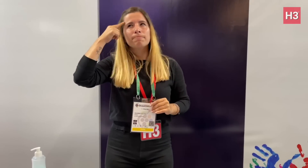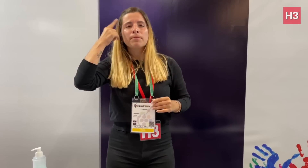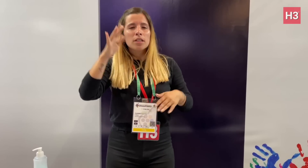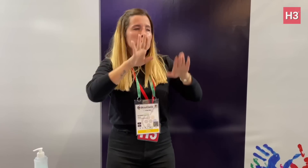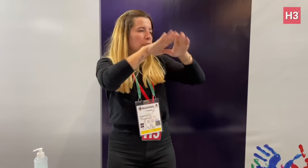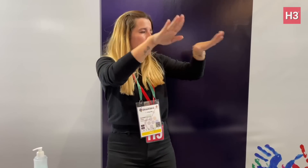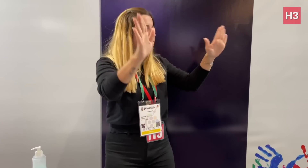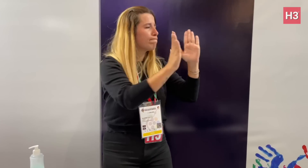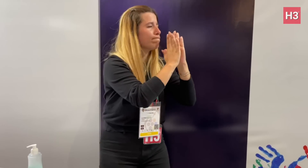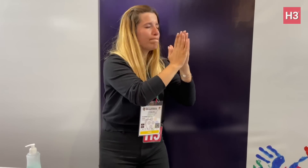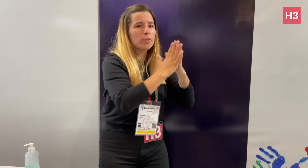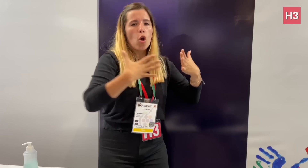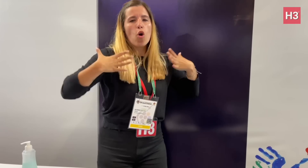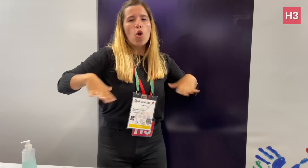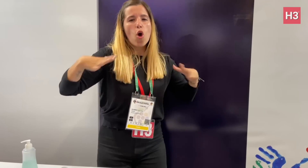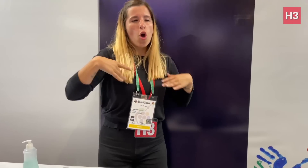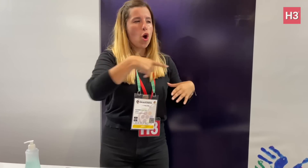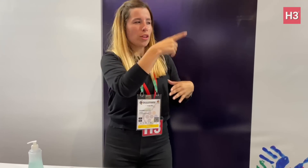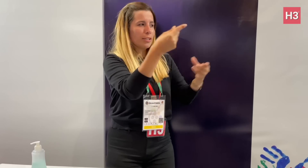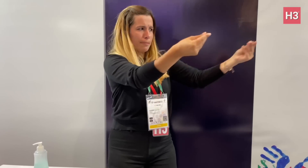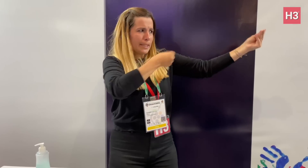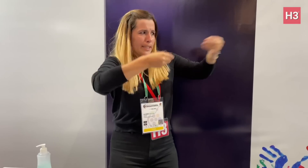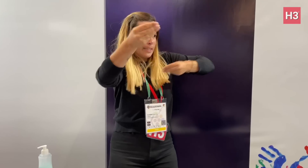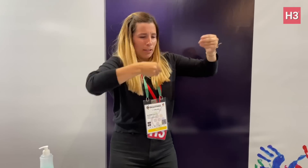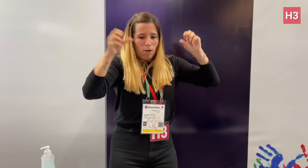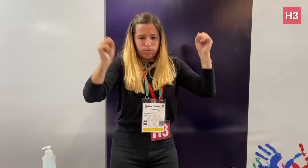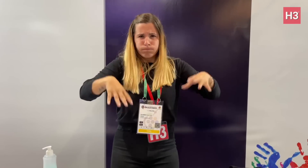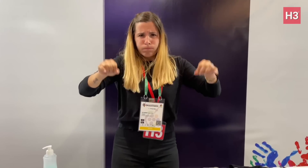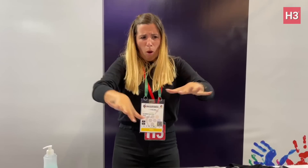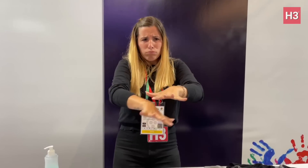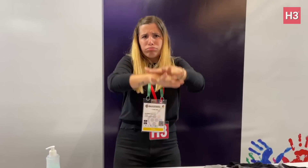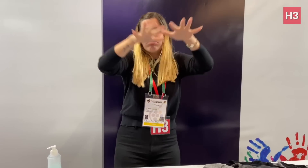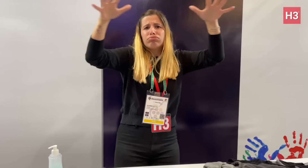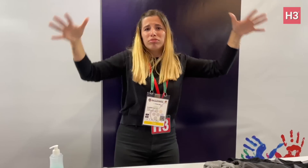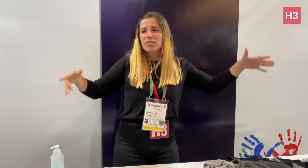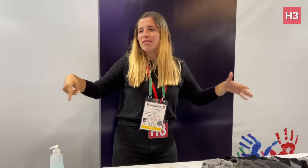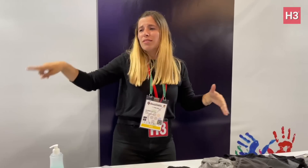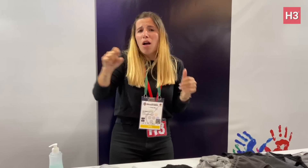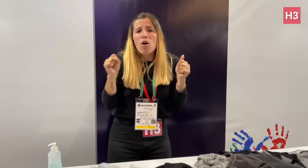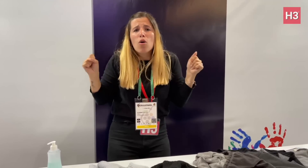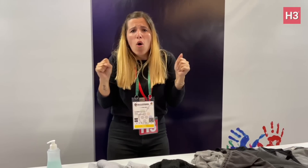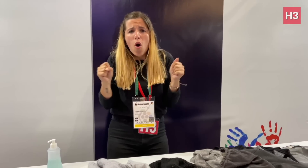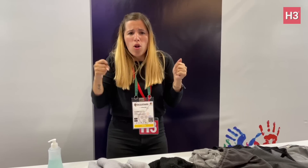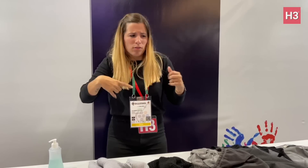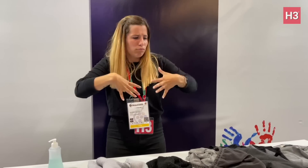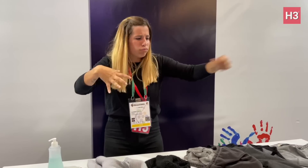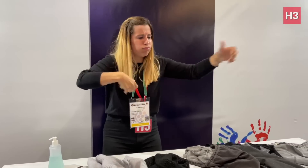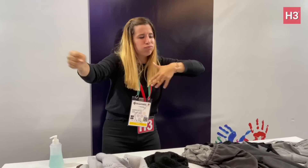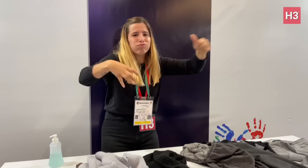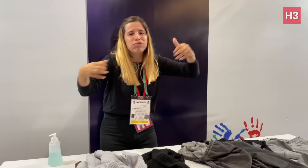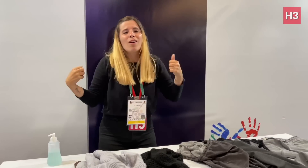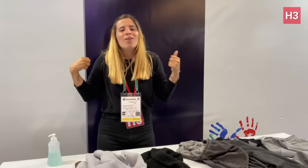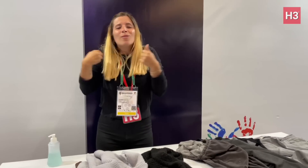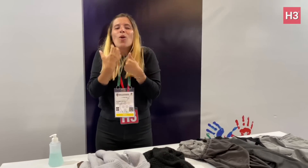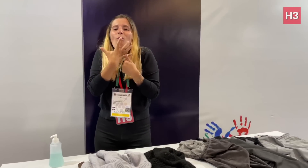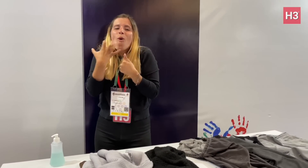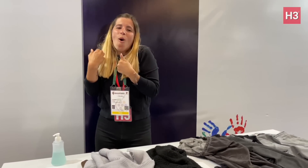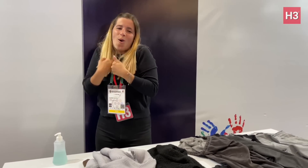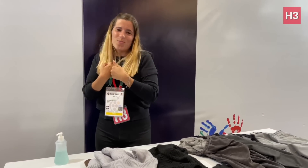could have let us know and to bring clothes so we could take to keep warm!